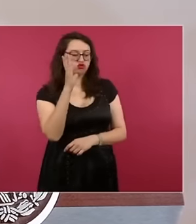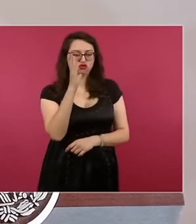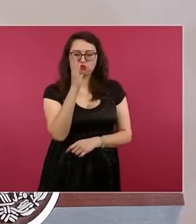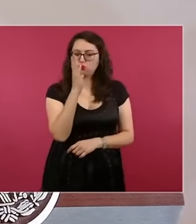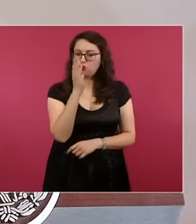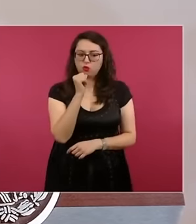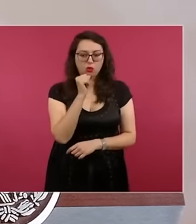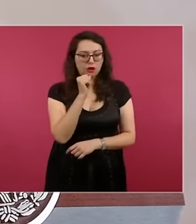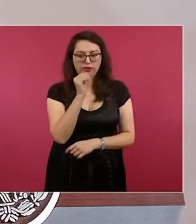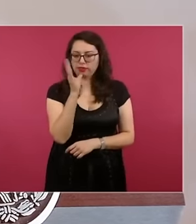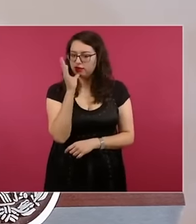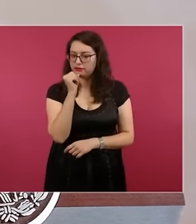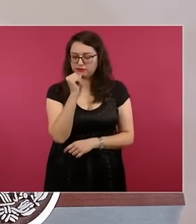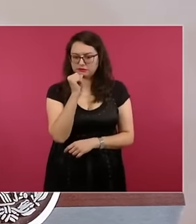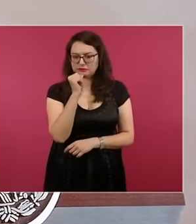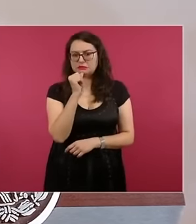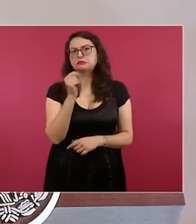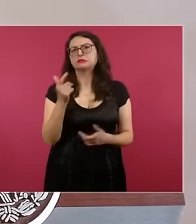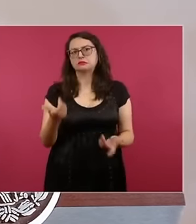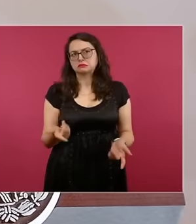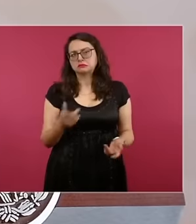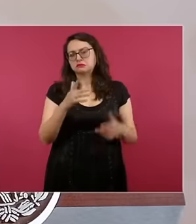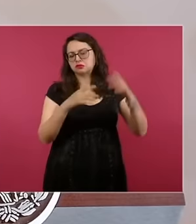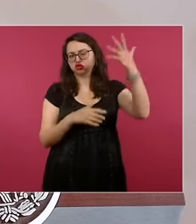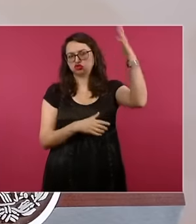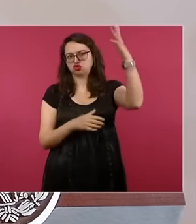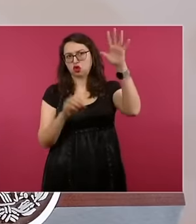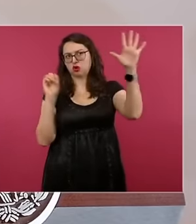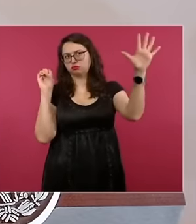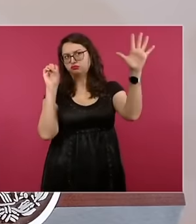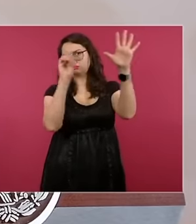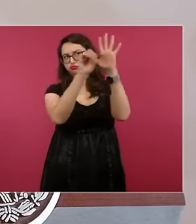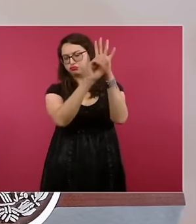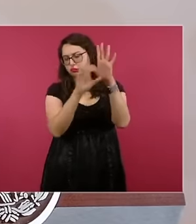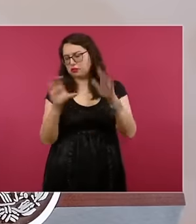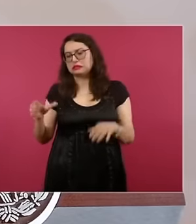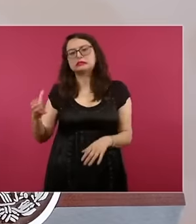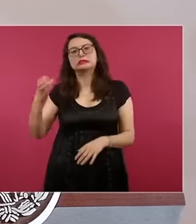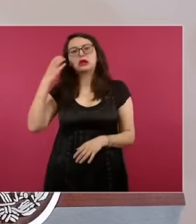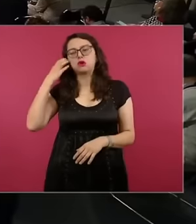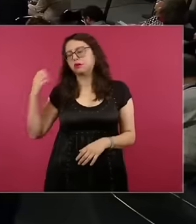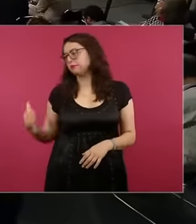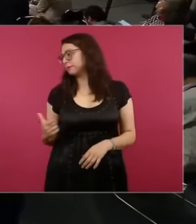the same principle that the doctor explained, if there is not an adequate filter, it can also hurt